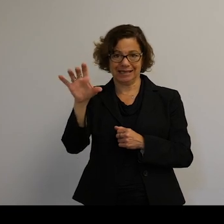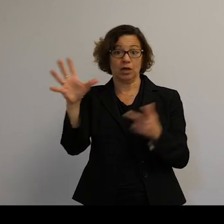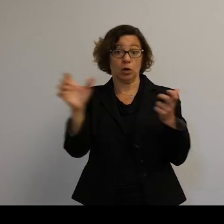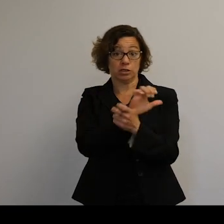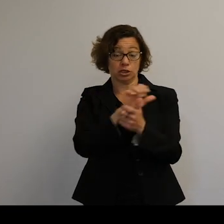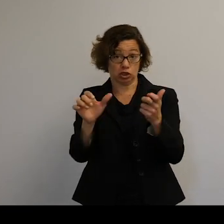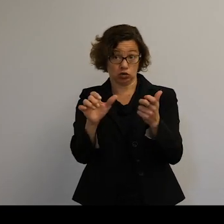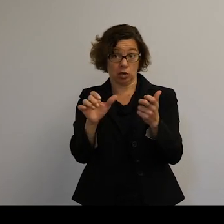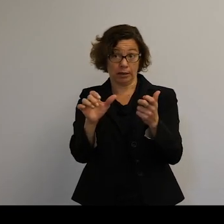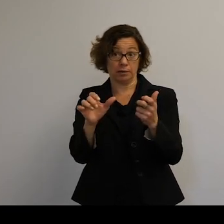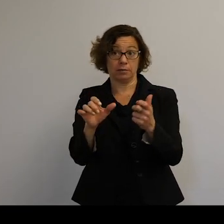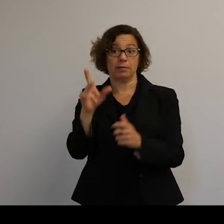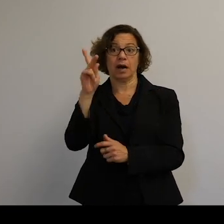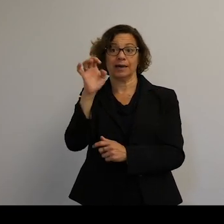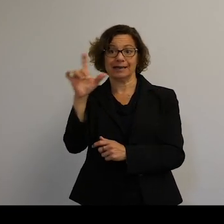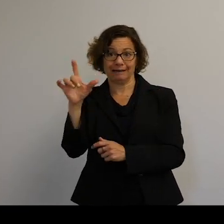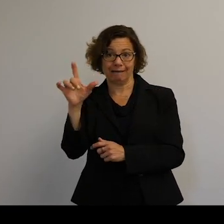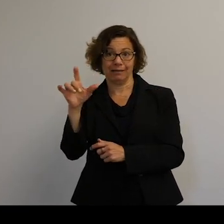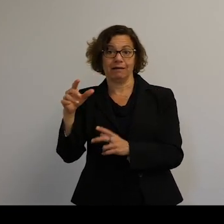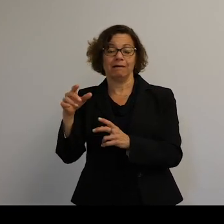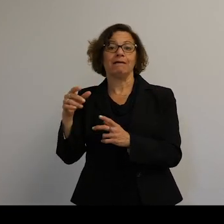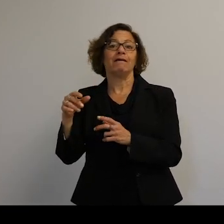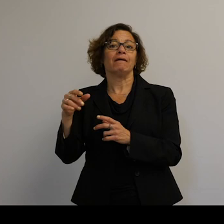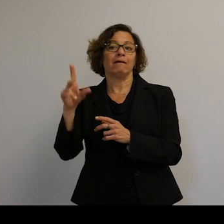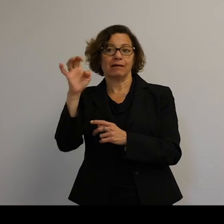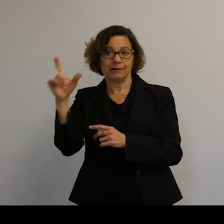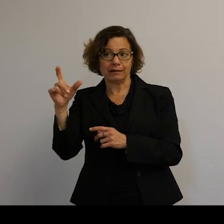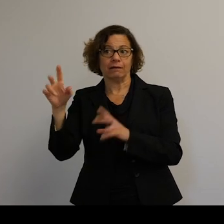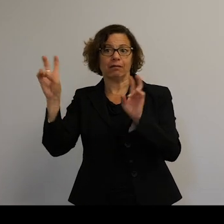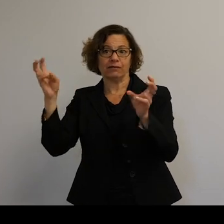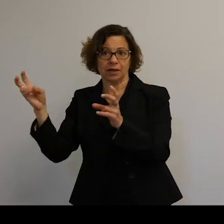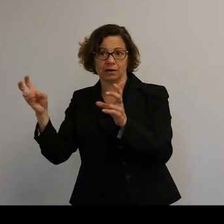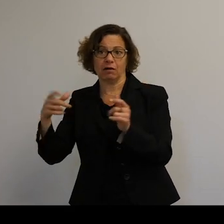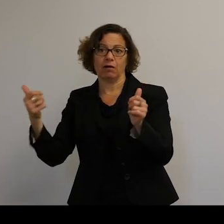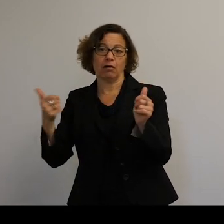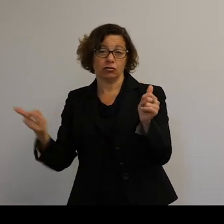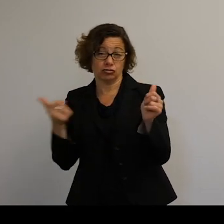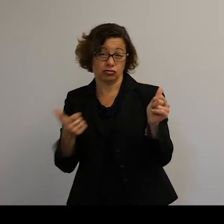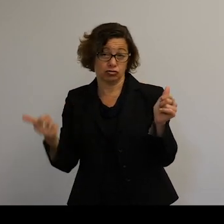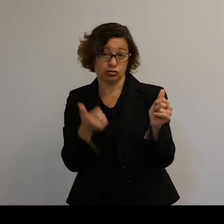is an interesting term, traveling in a retrograde orbit at eight kilometers per second.